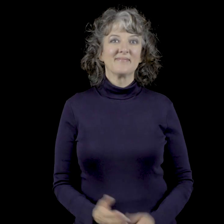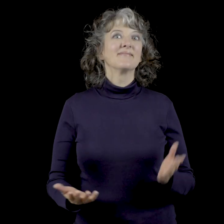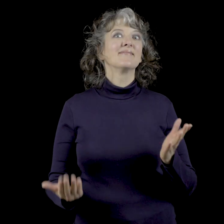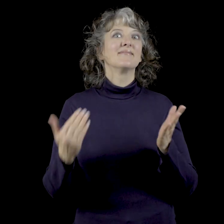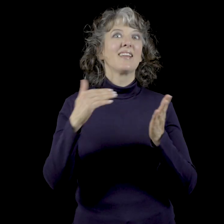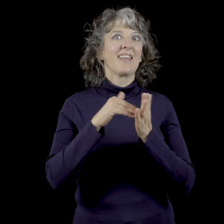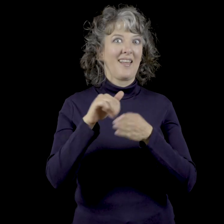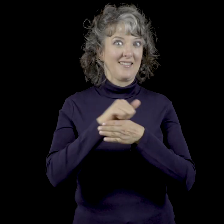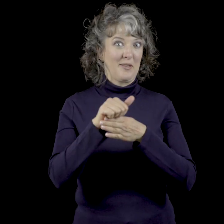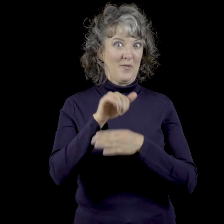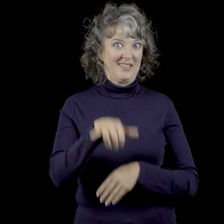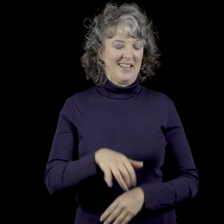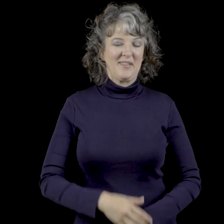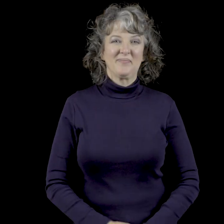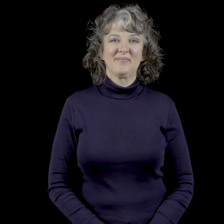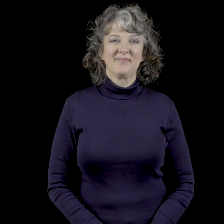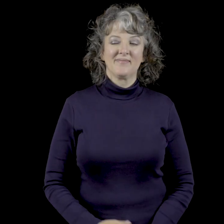Lets repeat that.